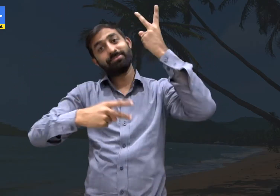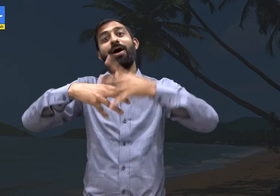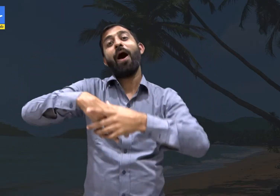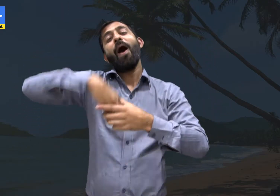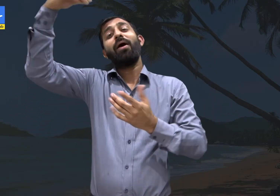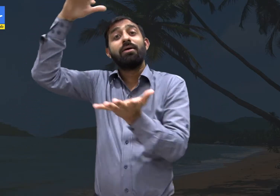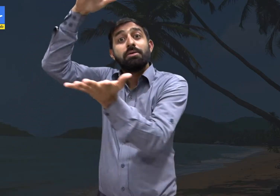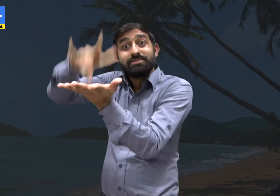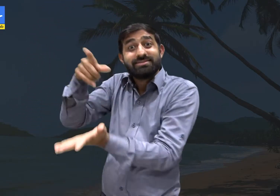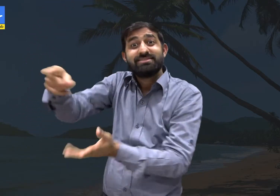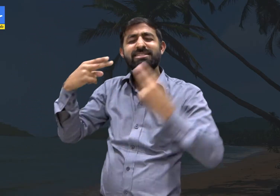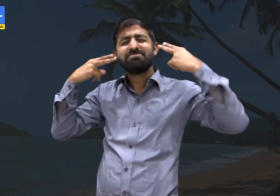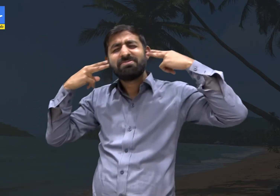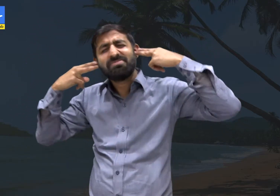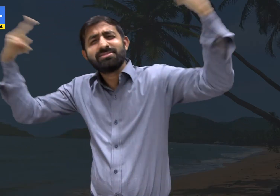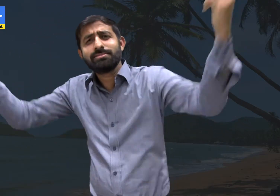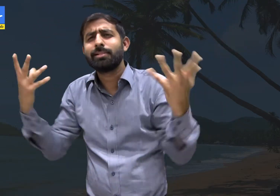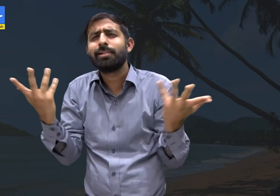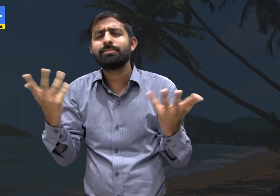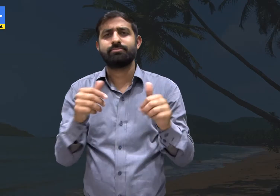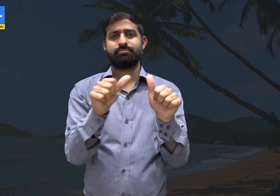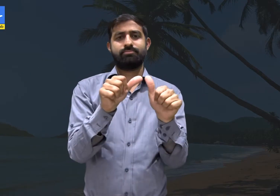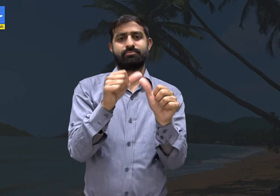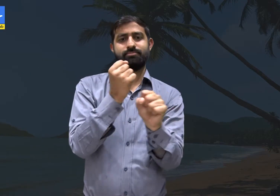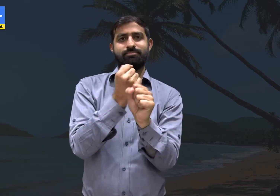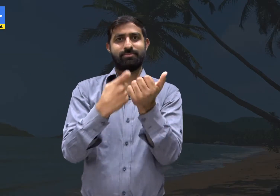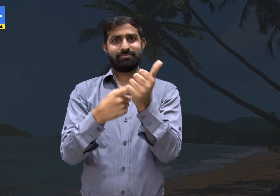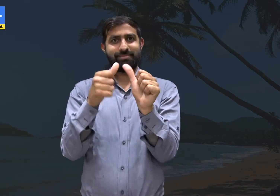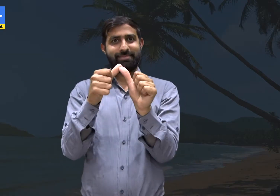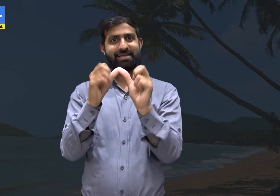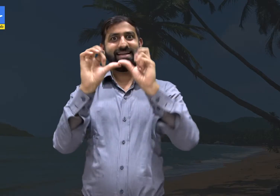places which you have visited with your family, like Agra